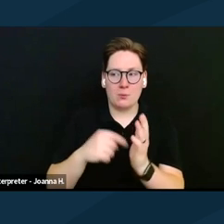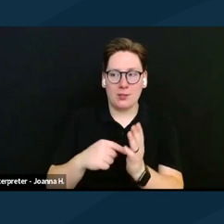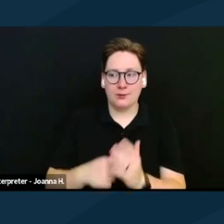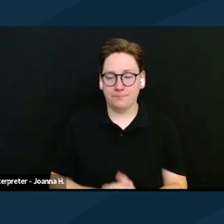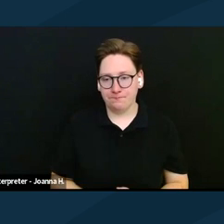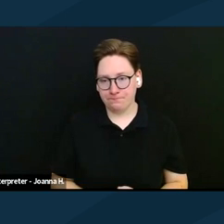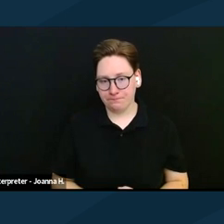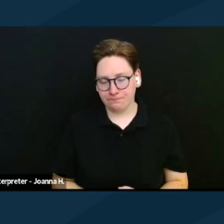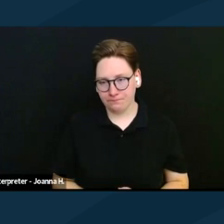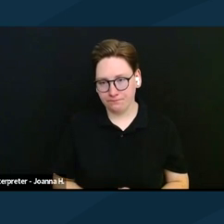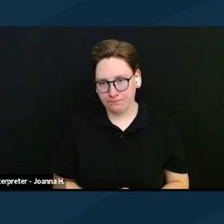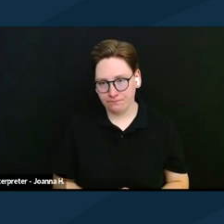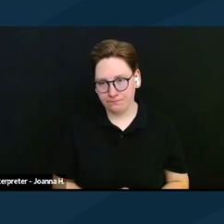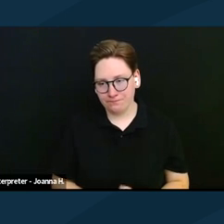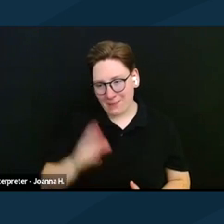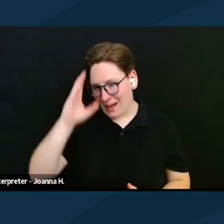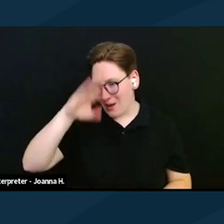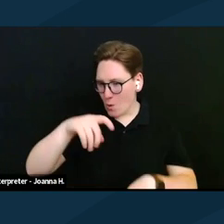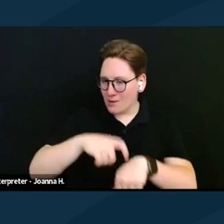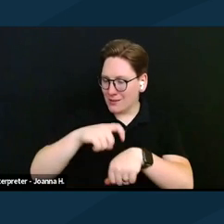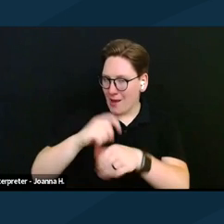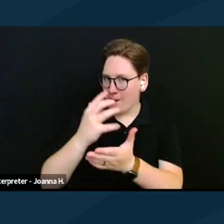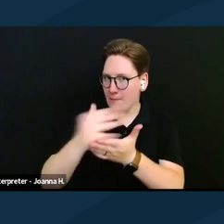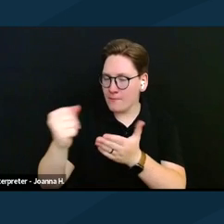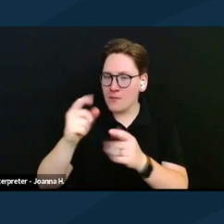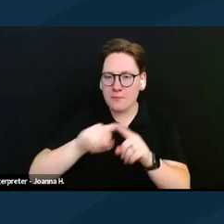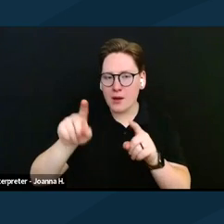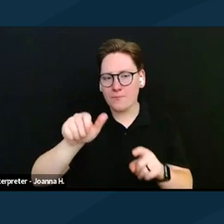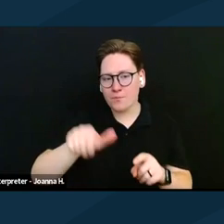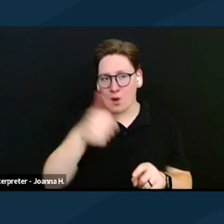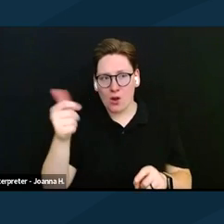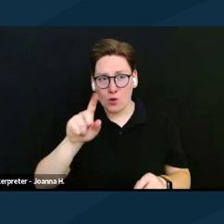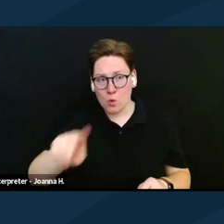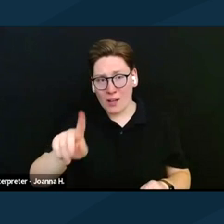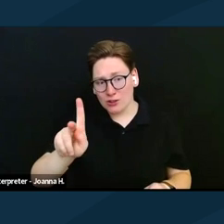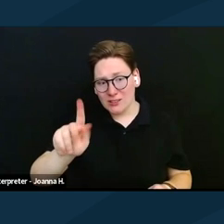Another question, I know we're at time, Kate, would it be possible for you to speak